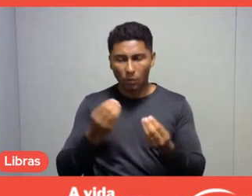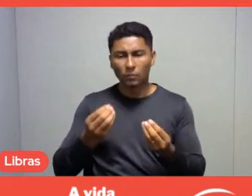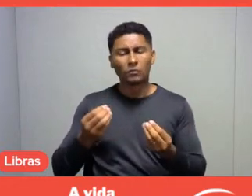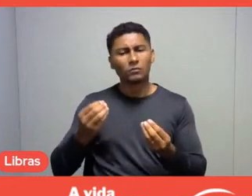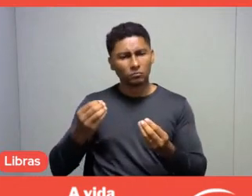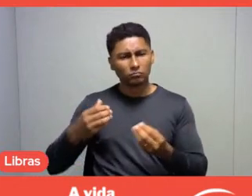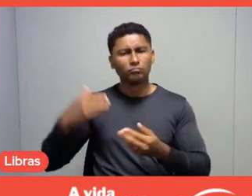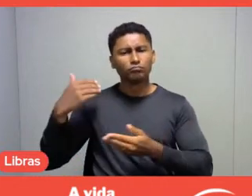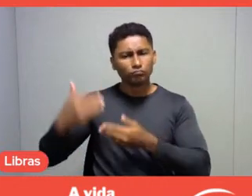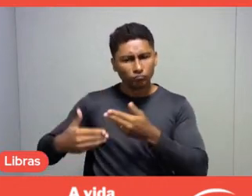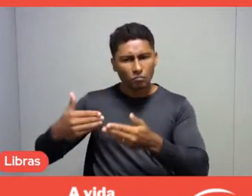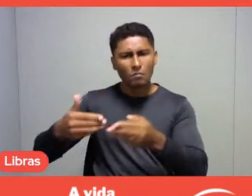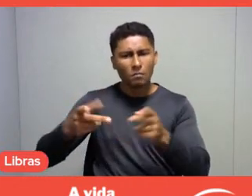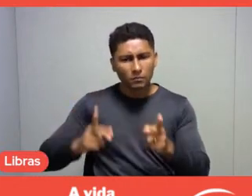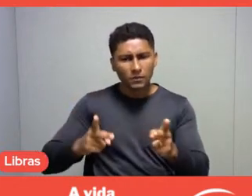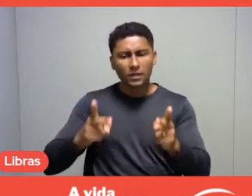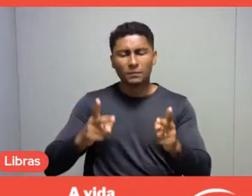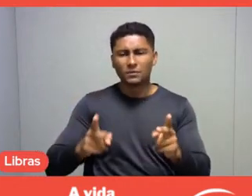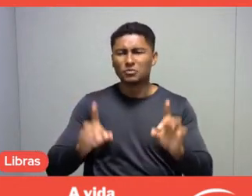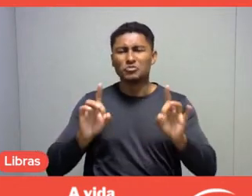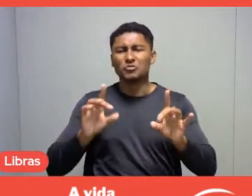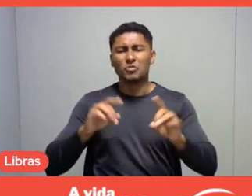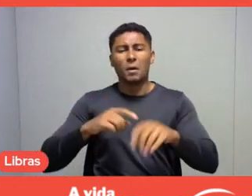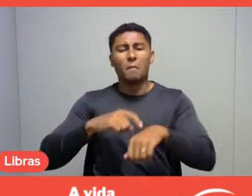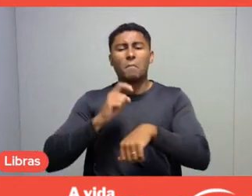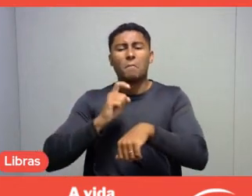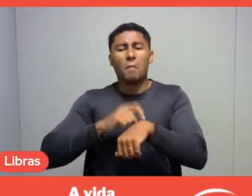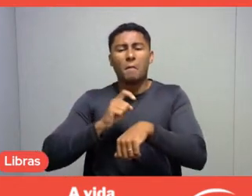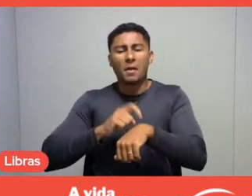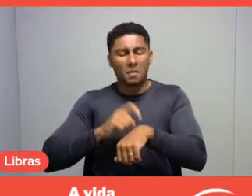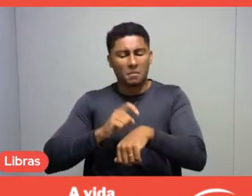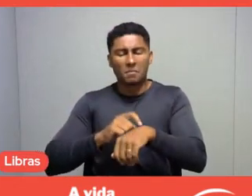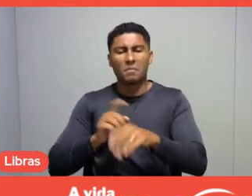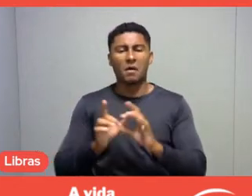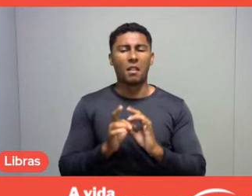or a moment of available time, or in the liquid time, as Bauman puts it,